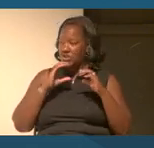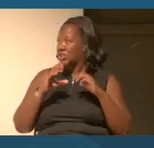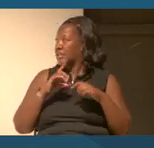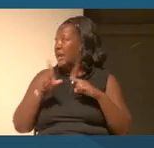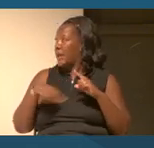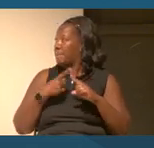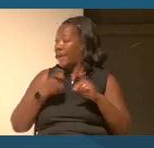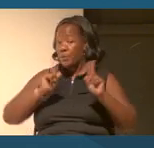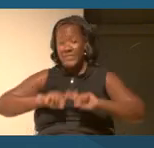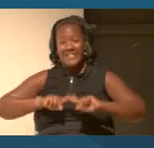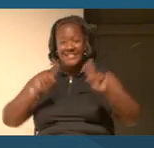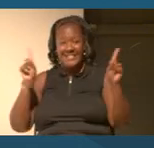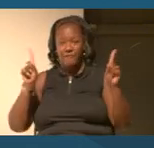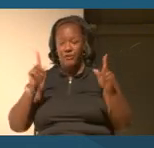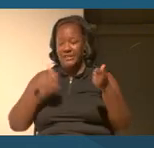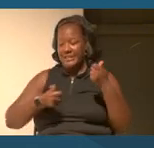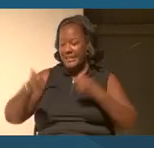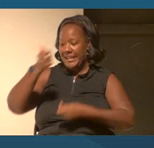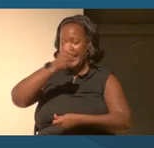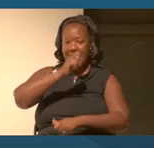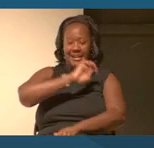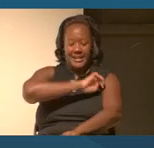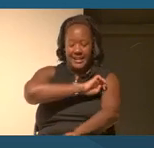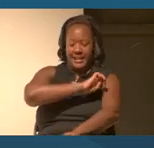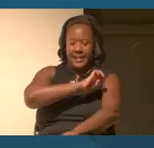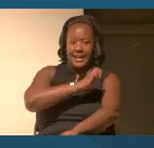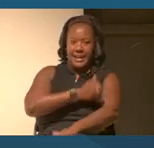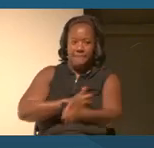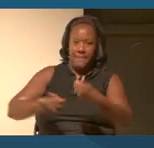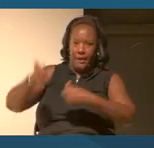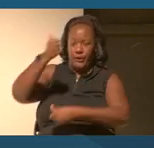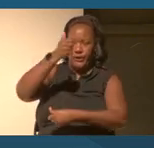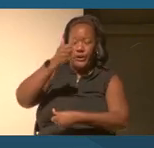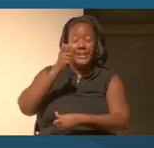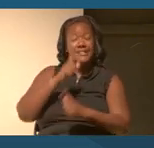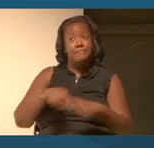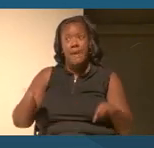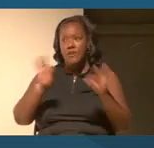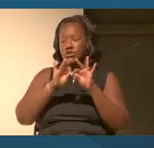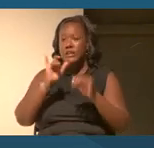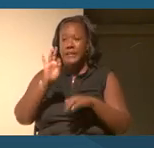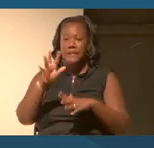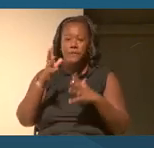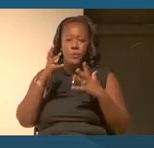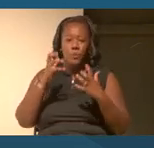empire, especially if you wanna just go a minute before 1492.